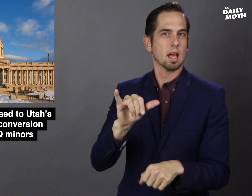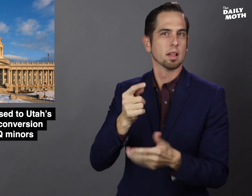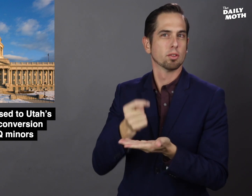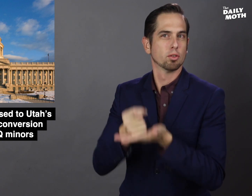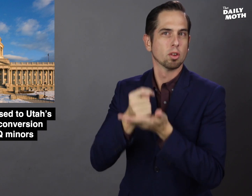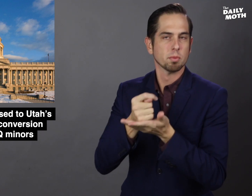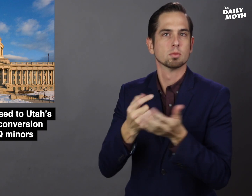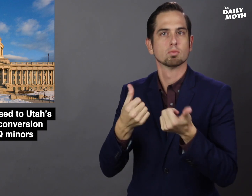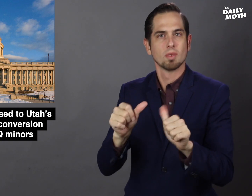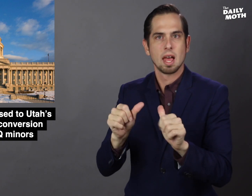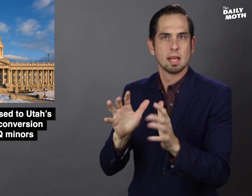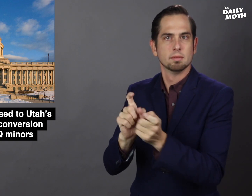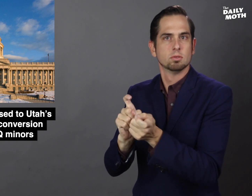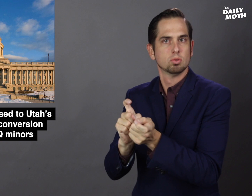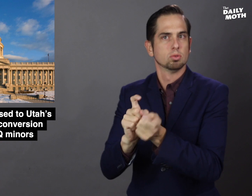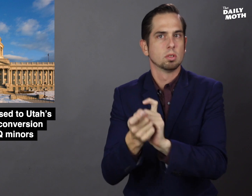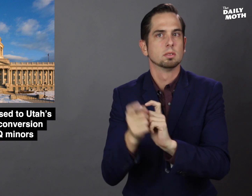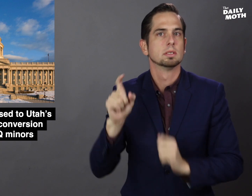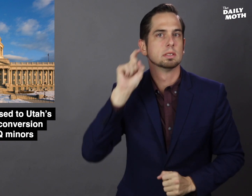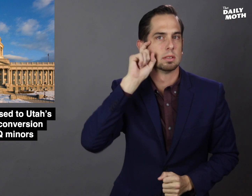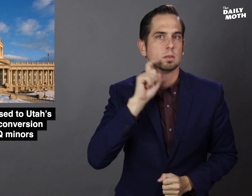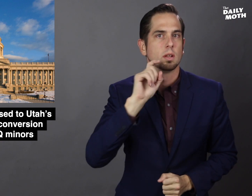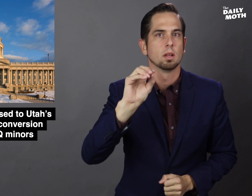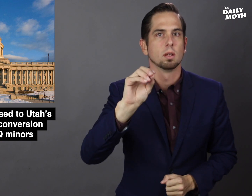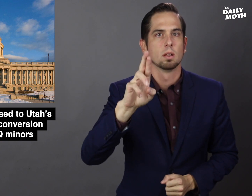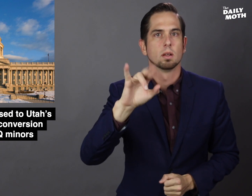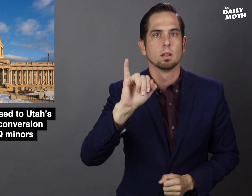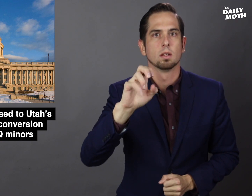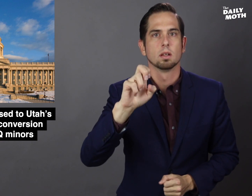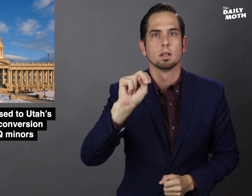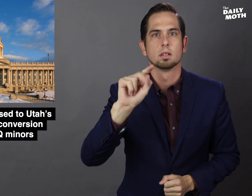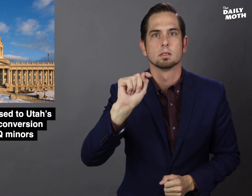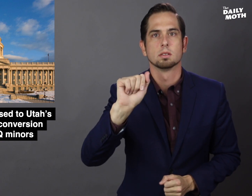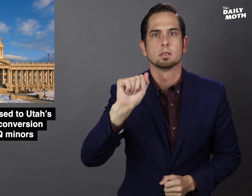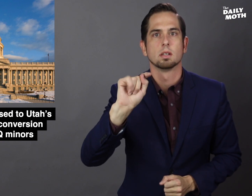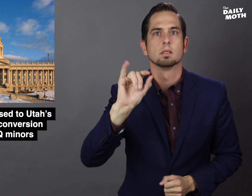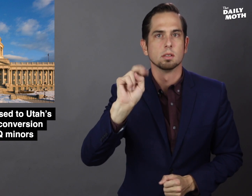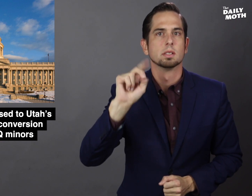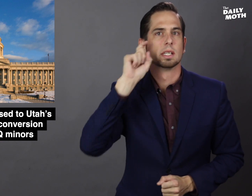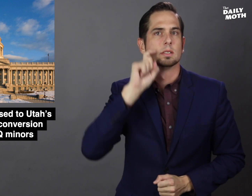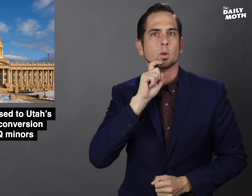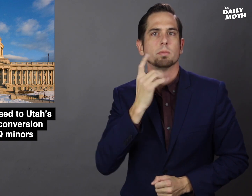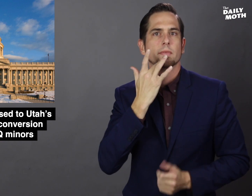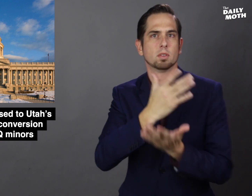use this therapy to change the sexual orientation